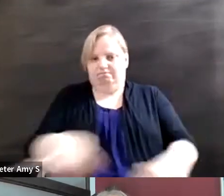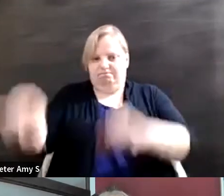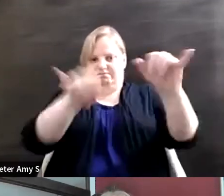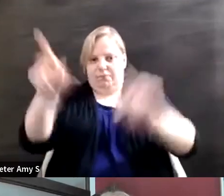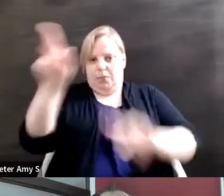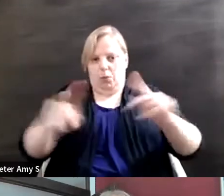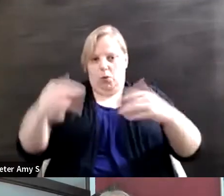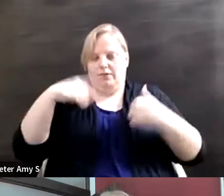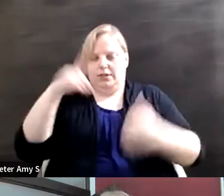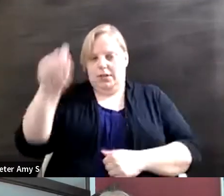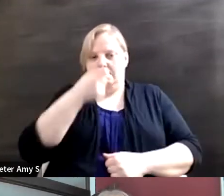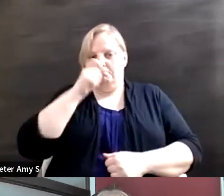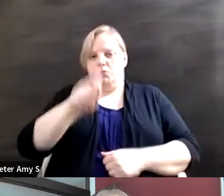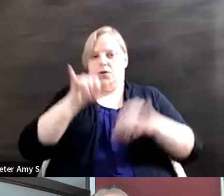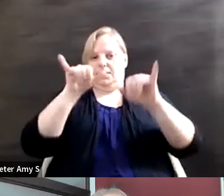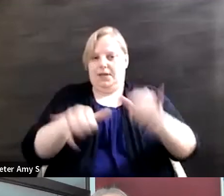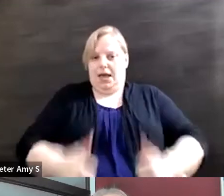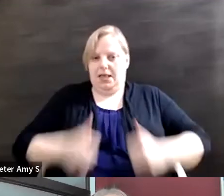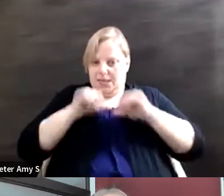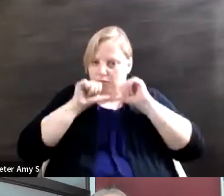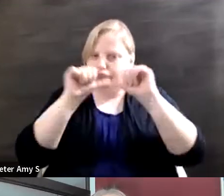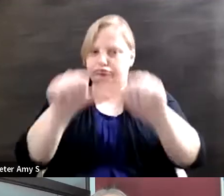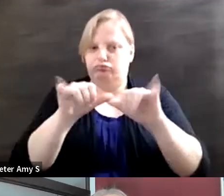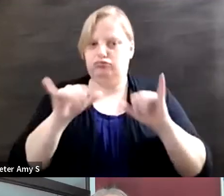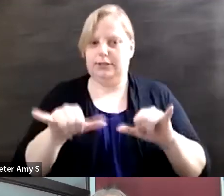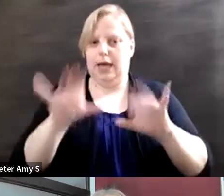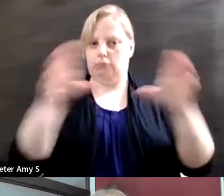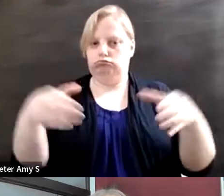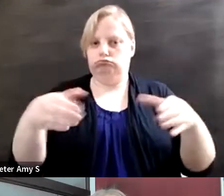and you are to stay here, live here, be here, do here, and that's all you'll ever experience.